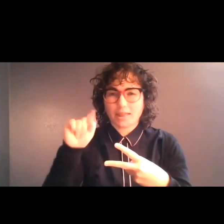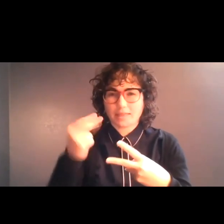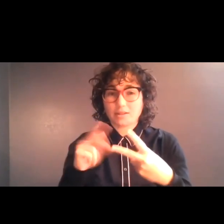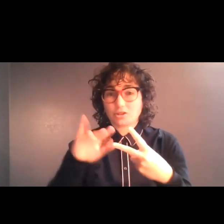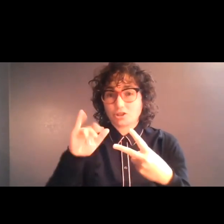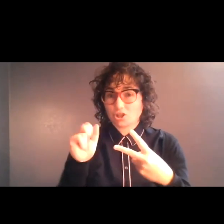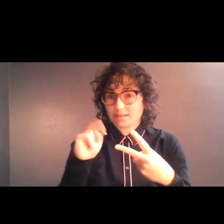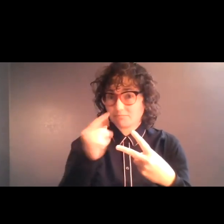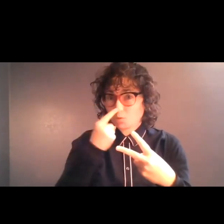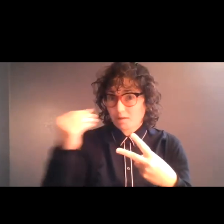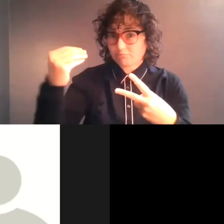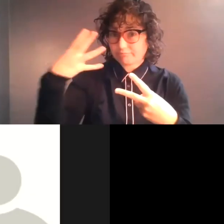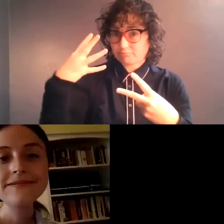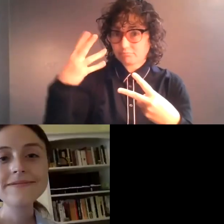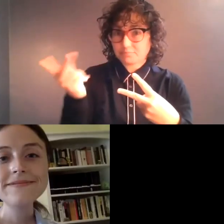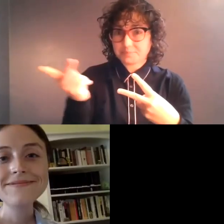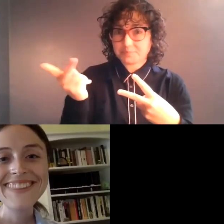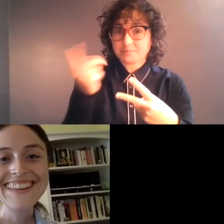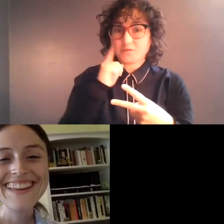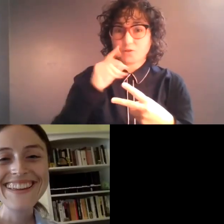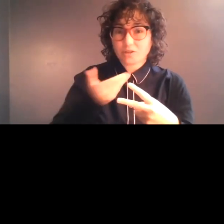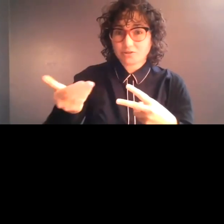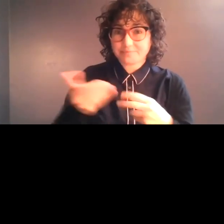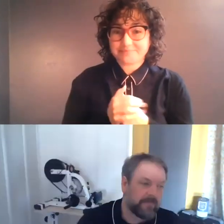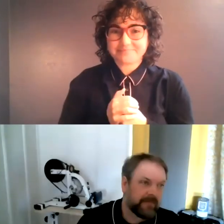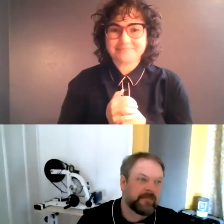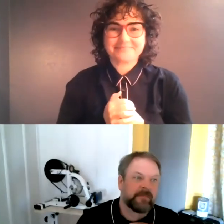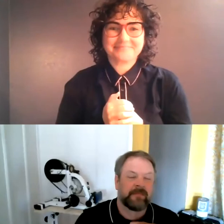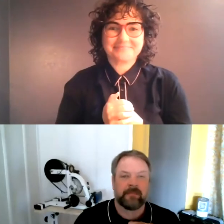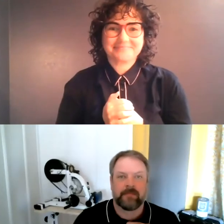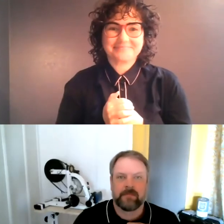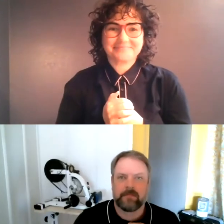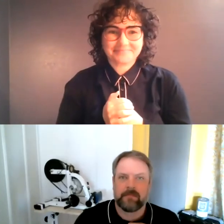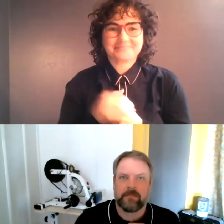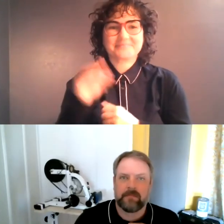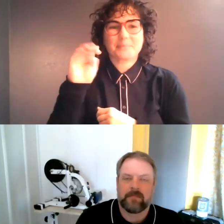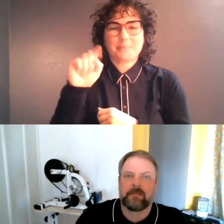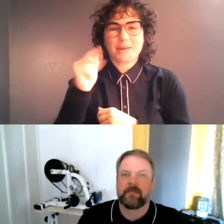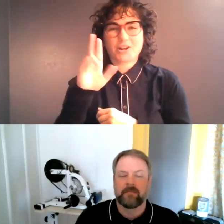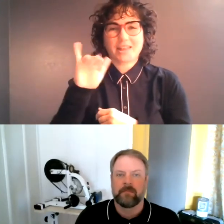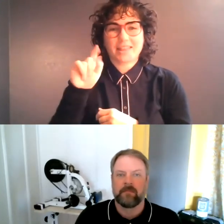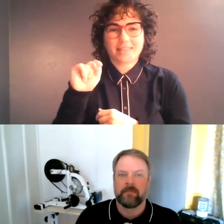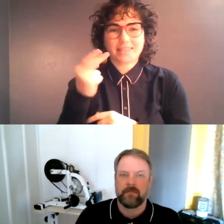and turn on your cameras for the introduction. Meredith Kimple is here today to reprise the